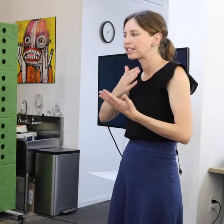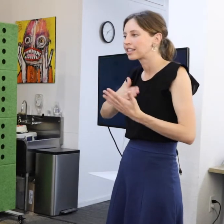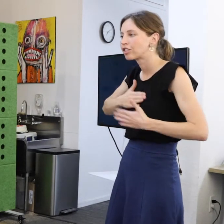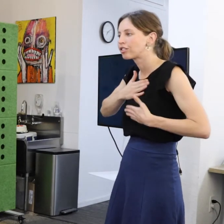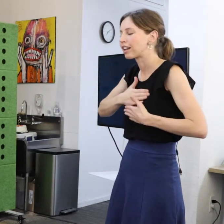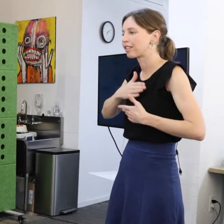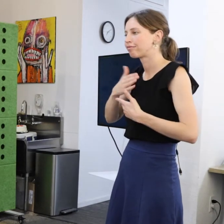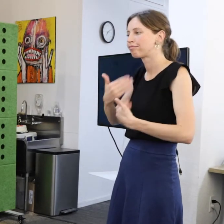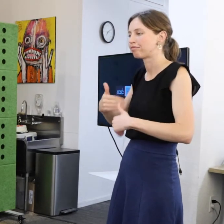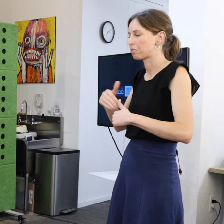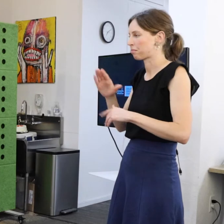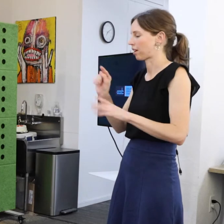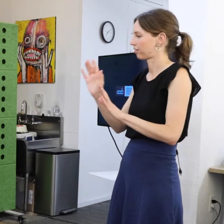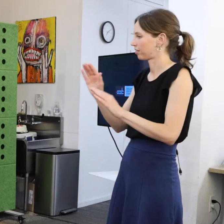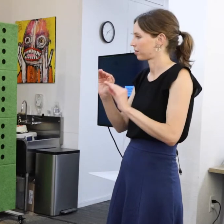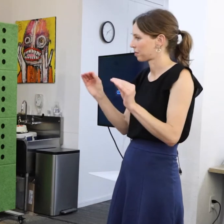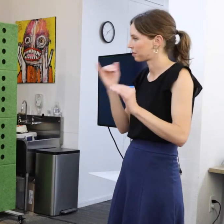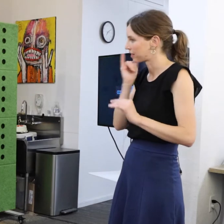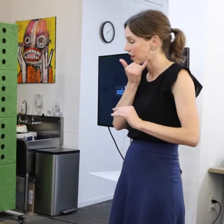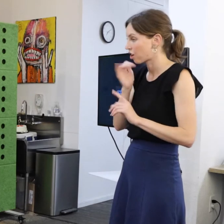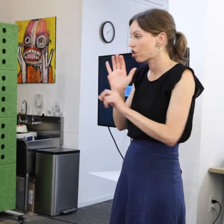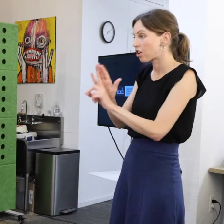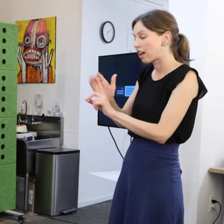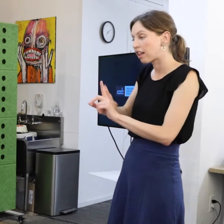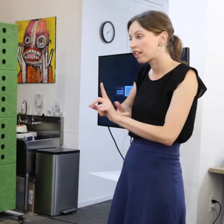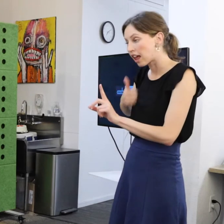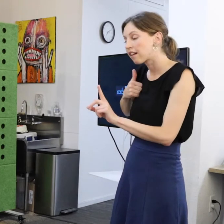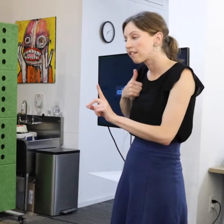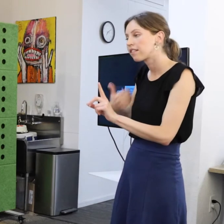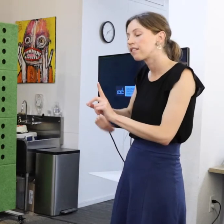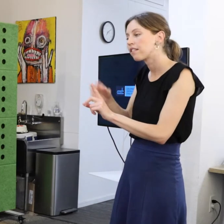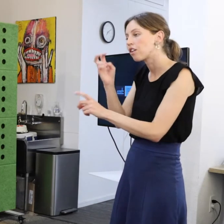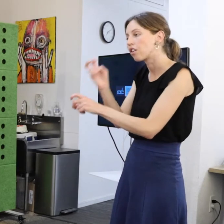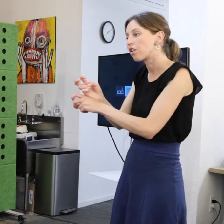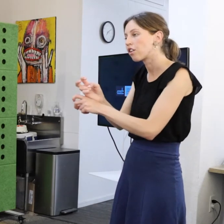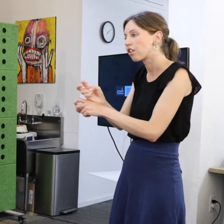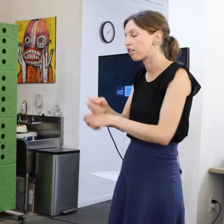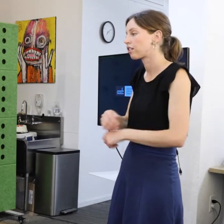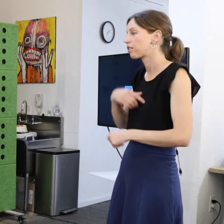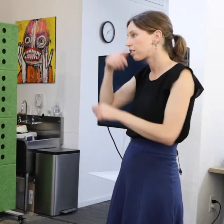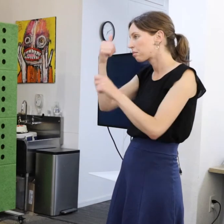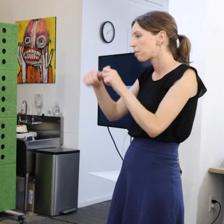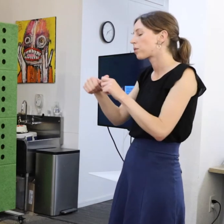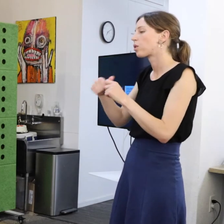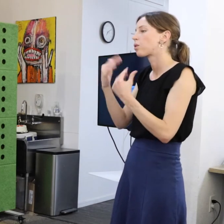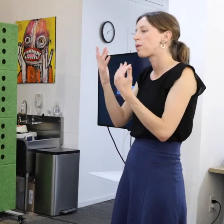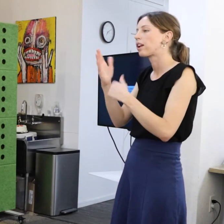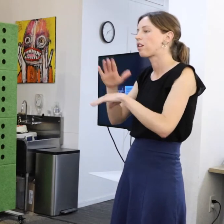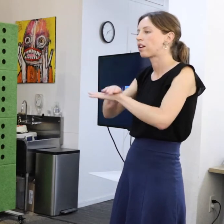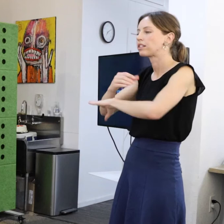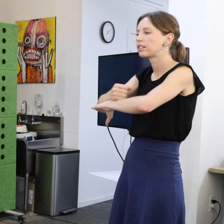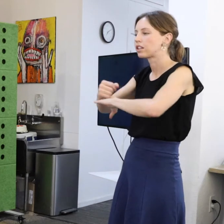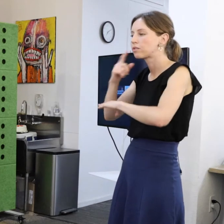But make no mistake about it her life was hard. I remember waiting to go on stage for a show and she was